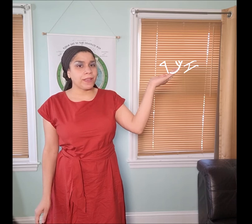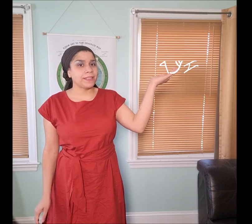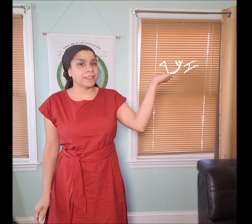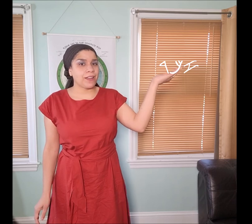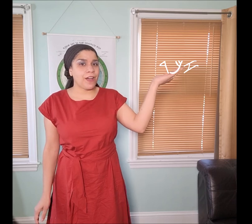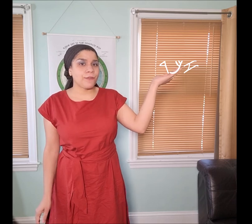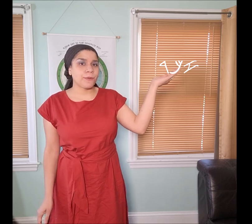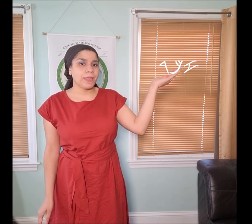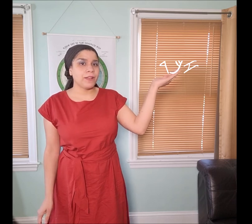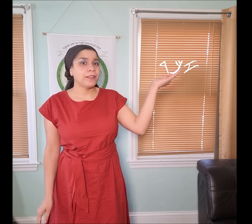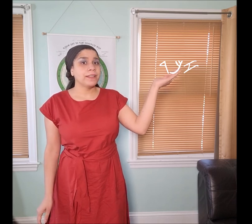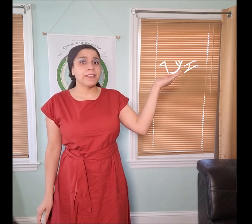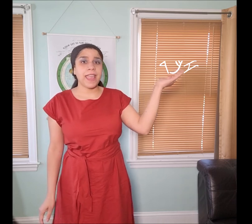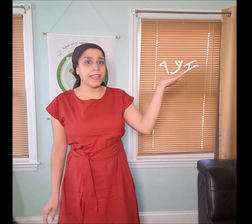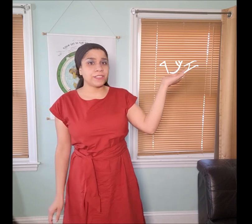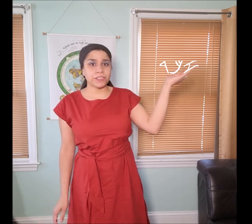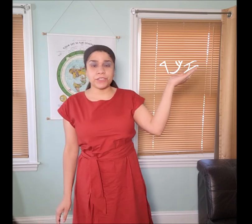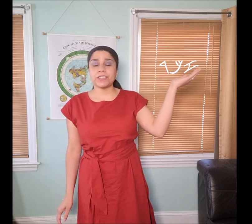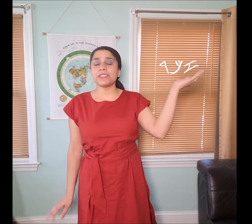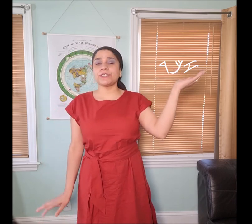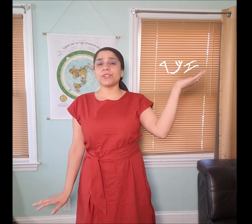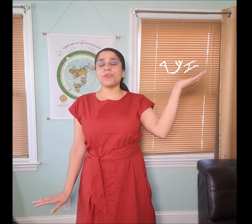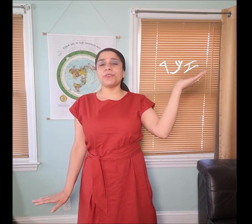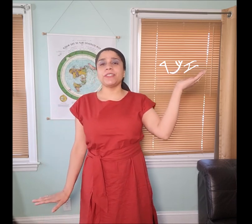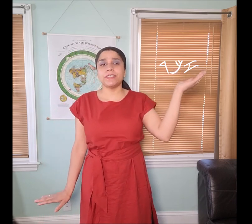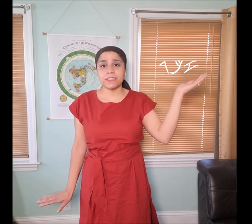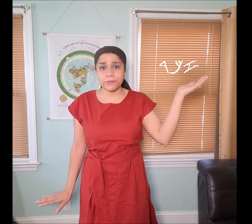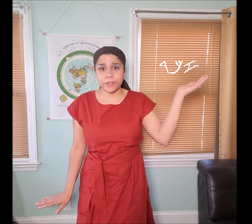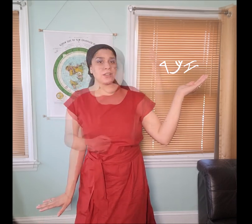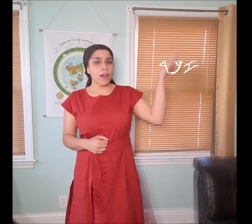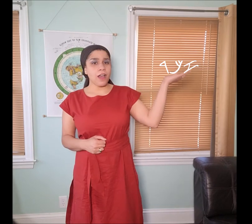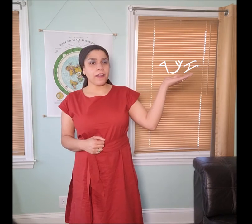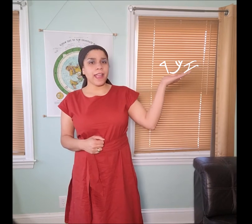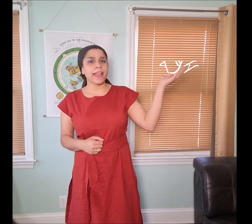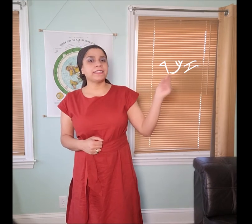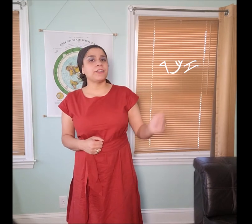and “zakar” for male. However, the hand gesture is totally different. The "𐤆𐤊𐤓 zakar" as in